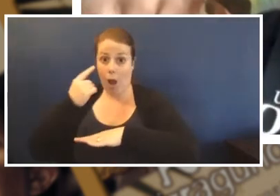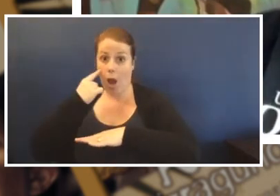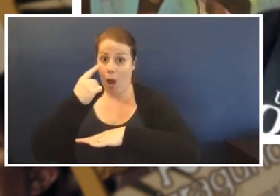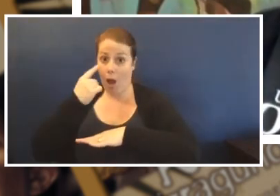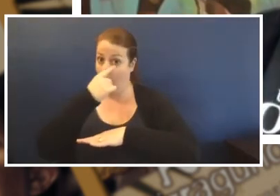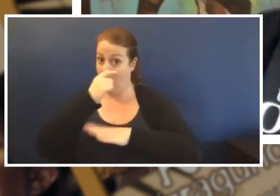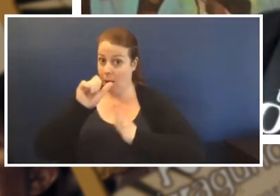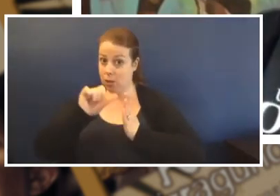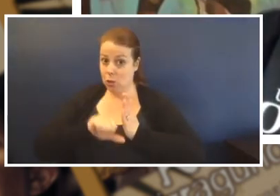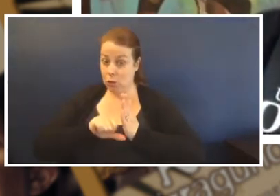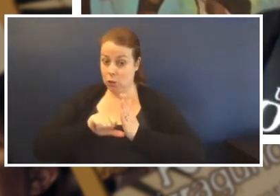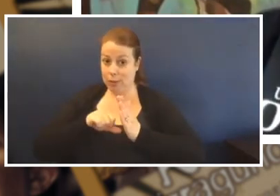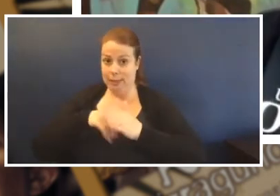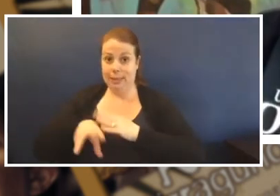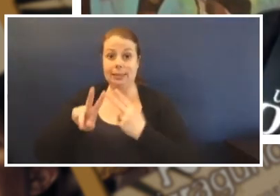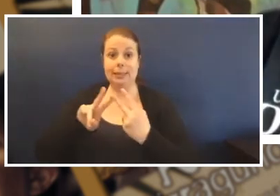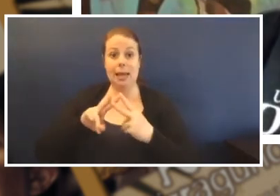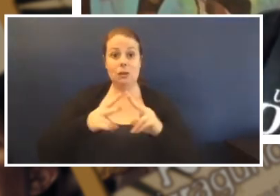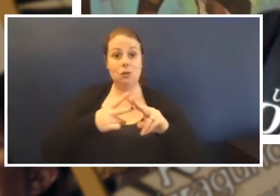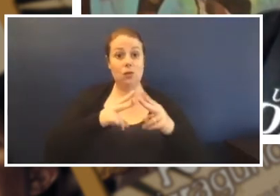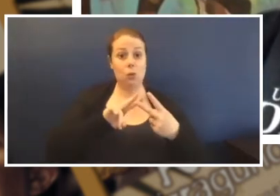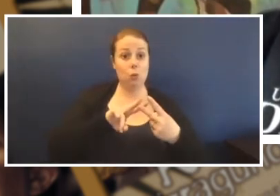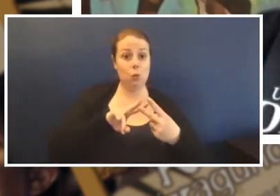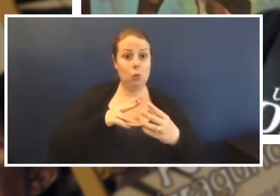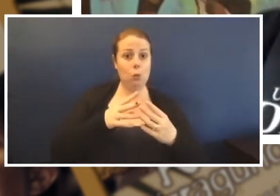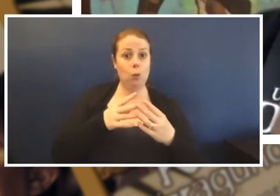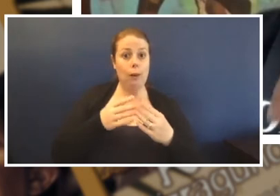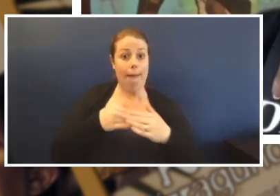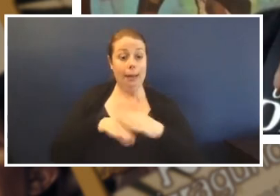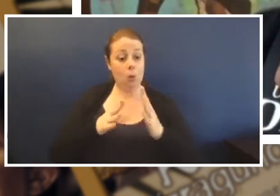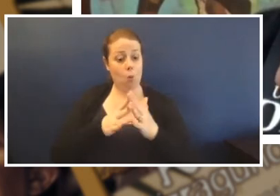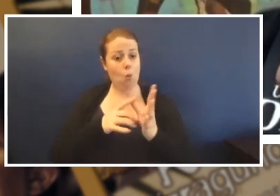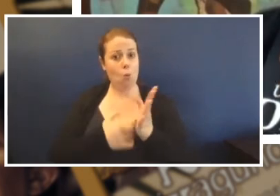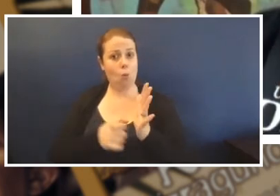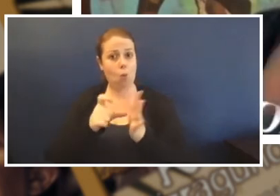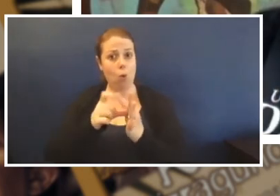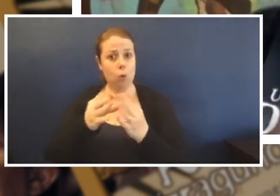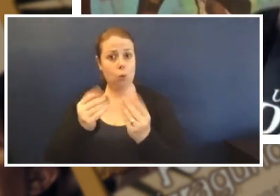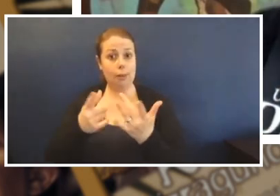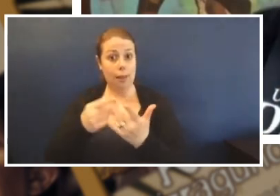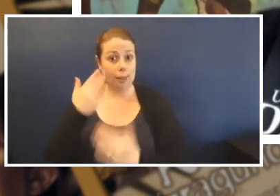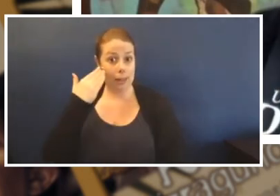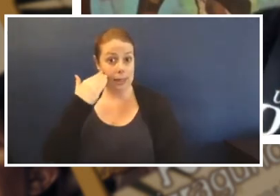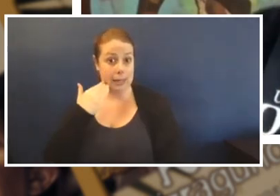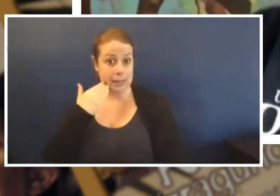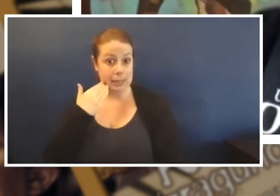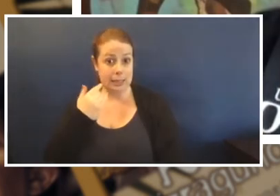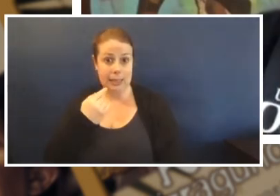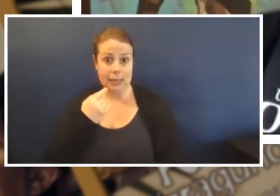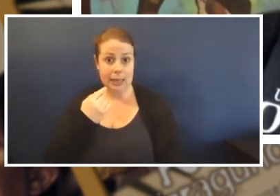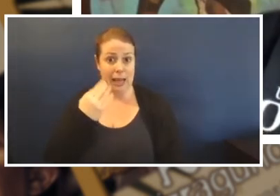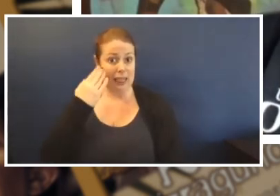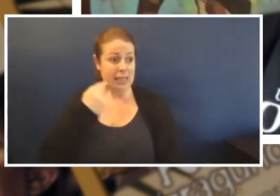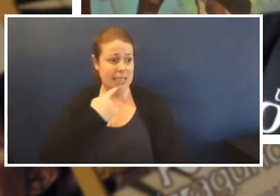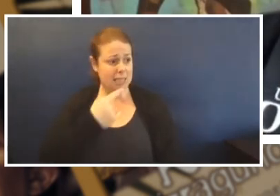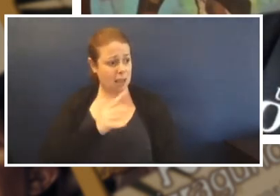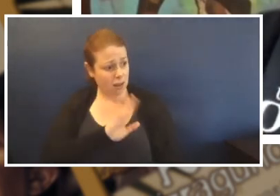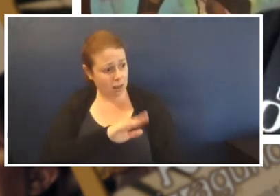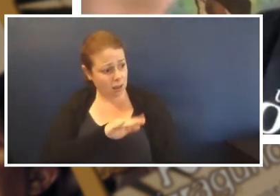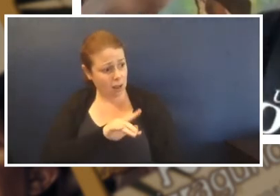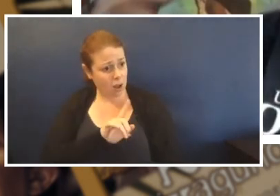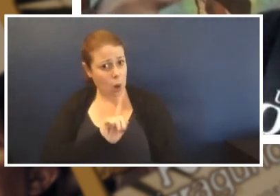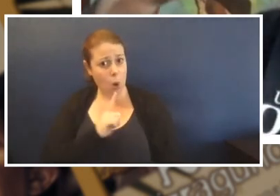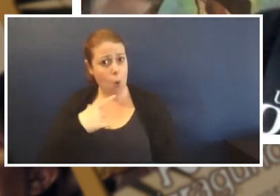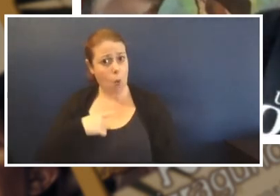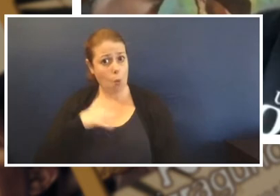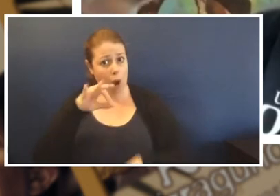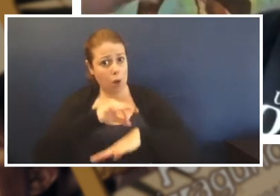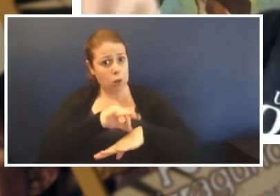with this other lady and she said to my mum, 'What are you in here?', for Mum said, 'I'm getting my eyes